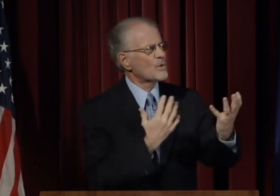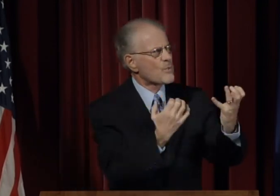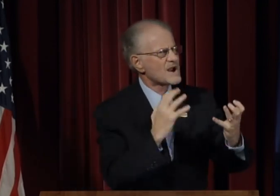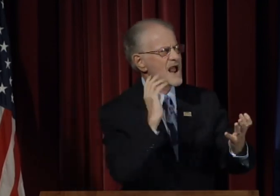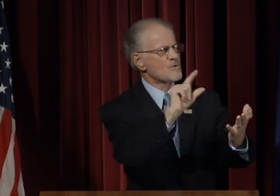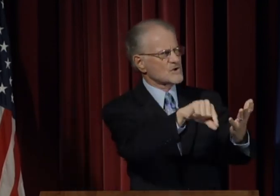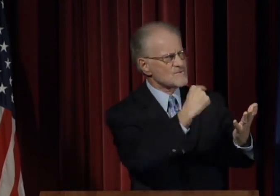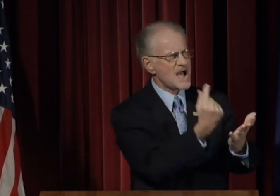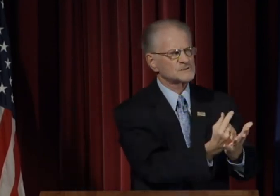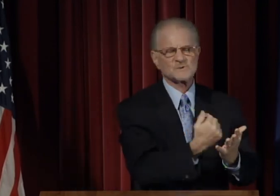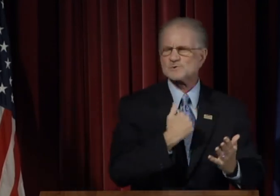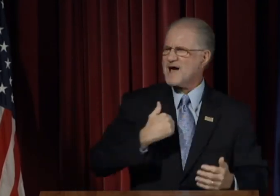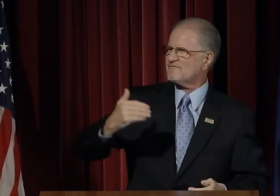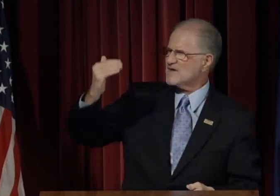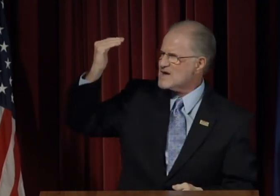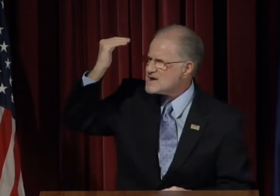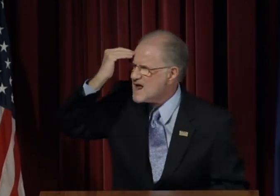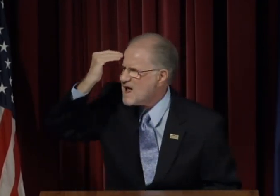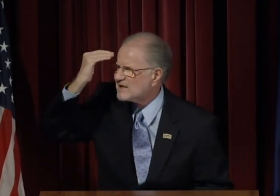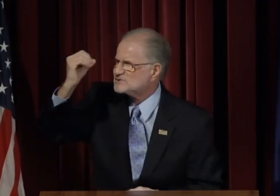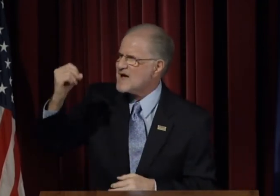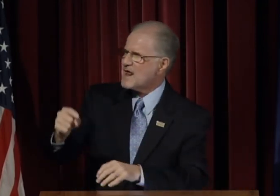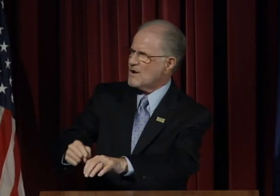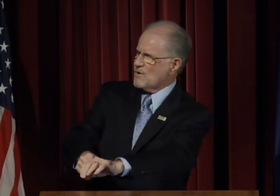We want our graduates to have the knowledge and long-term preparedness